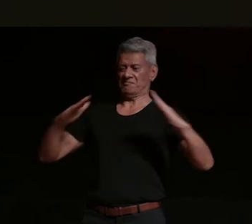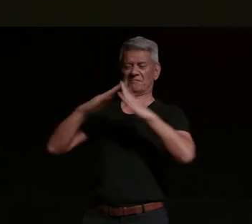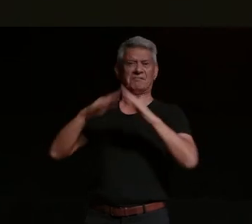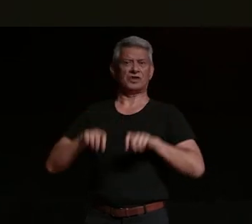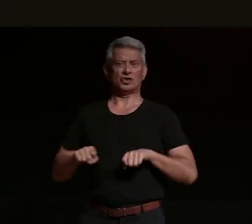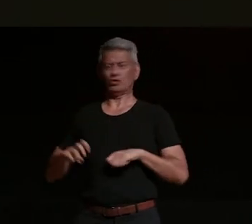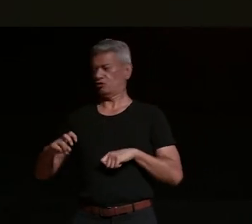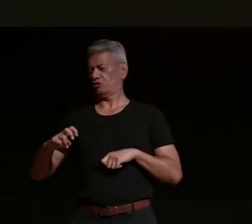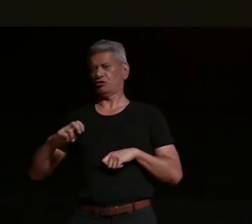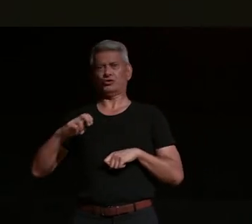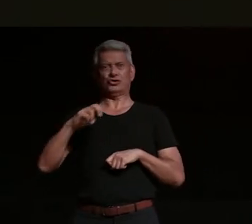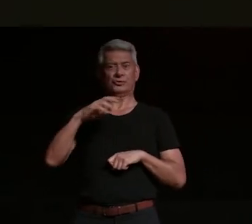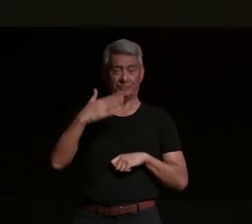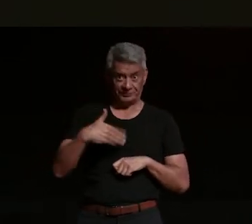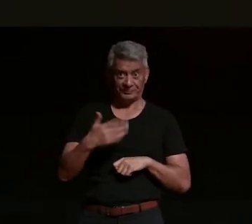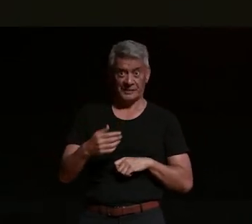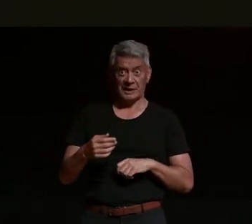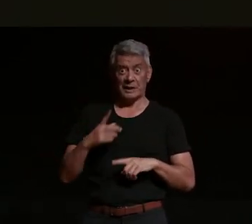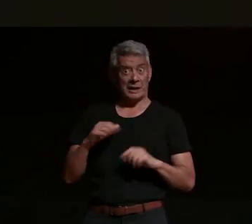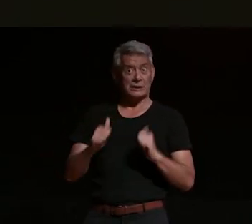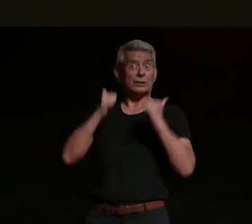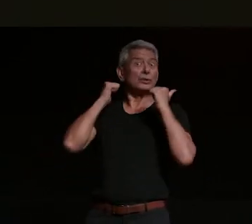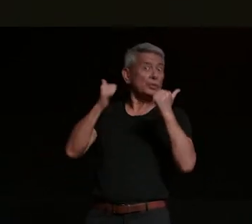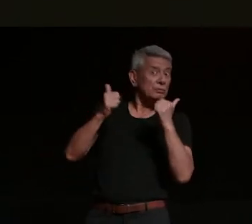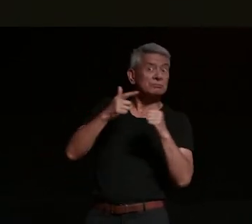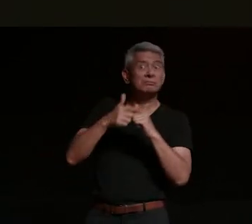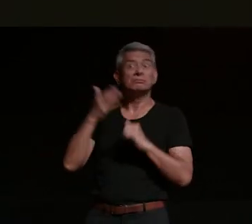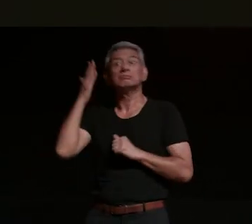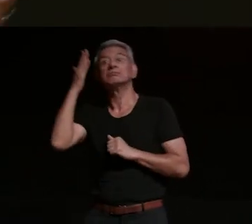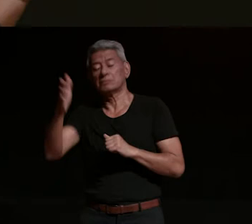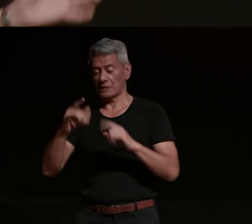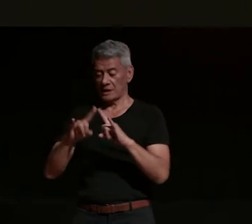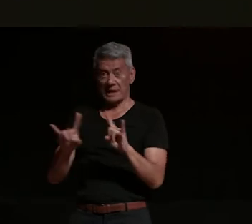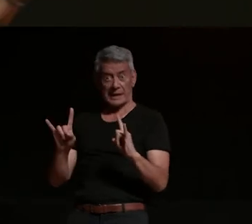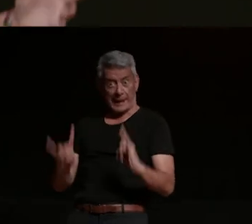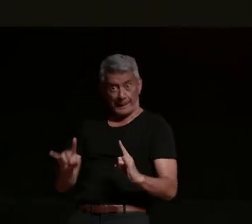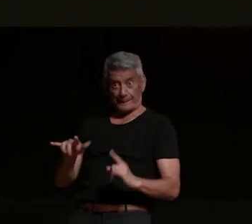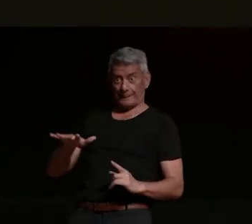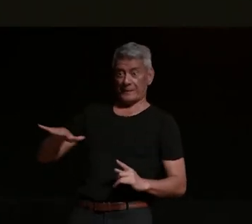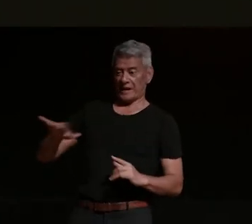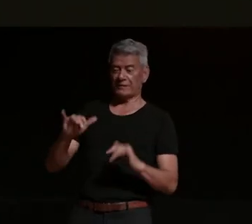it's not good enough as a motorcyclist to go to a camping ground and have a you know social picnic